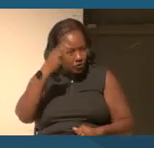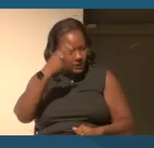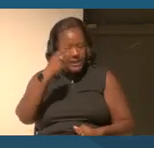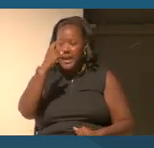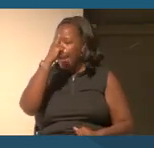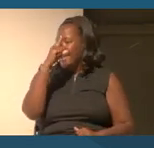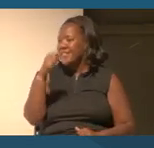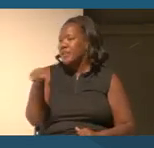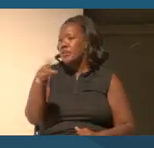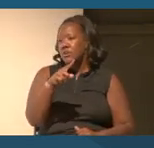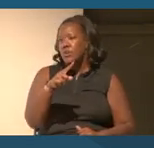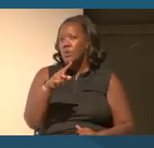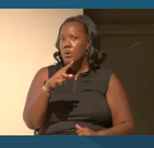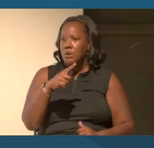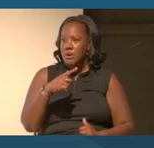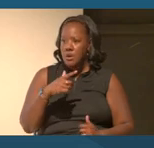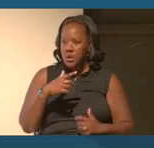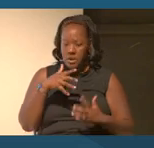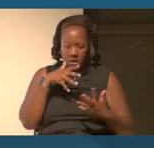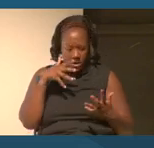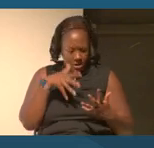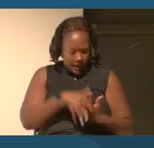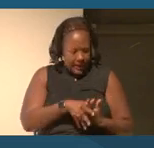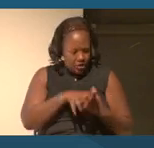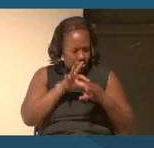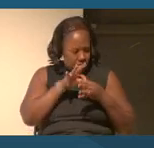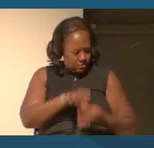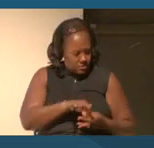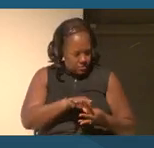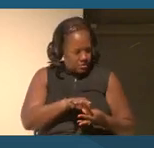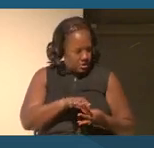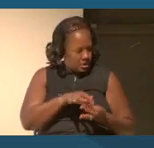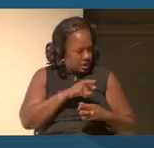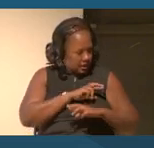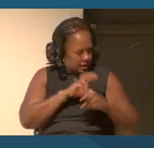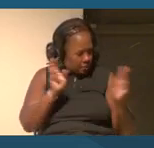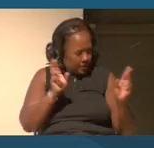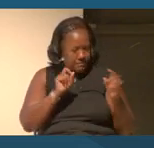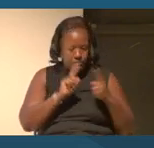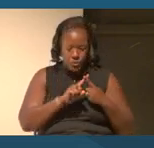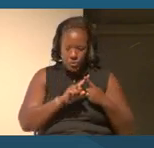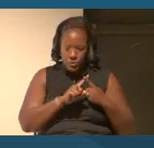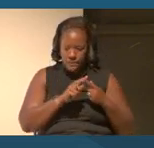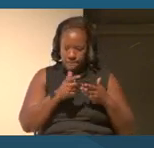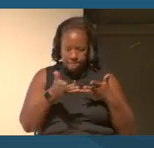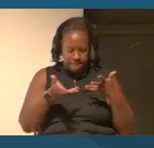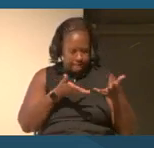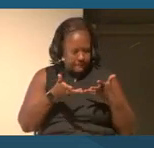much anchored and equipped to deal with the present moment.